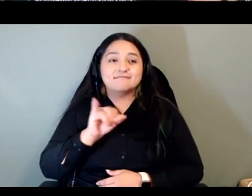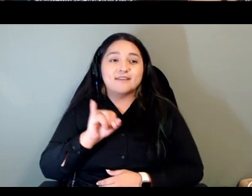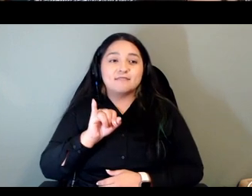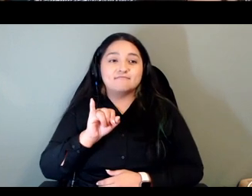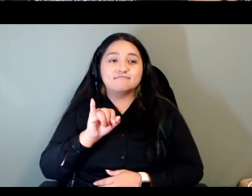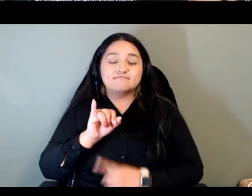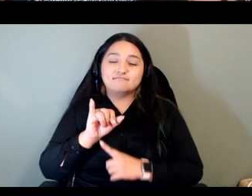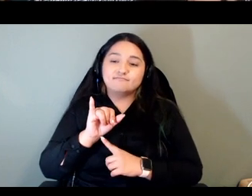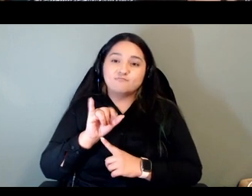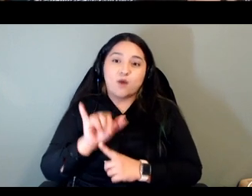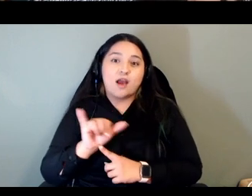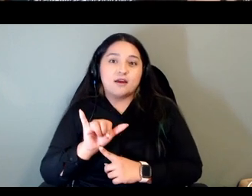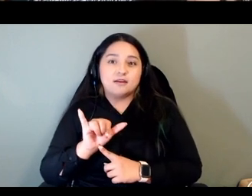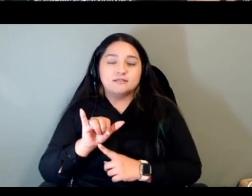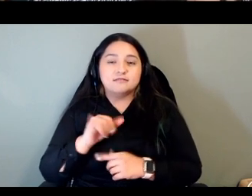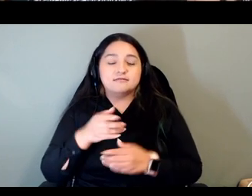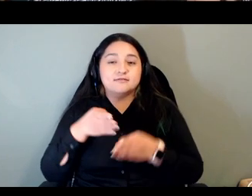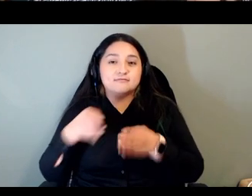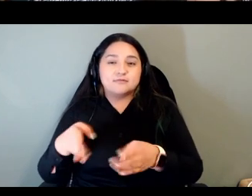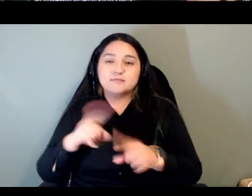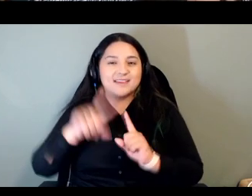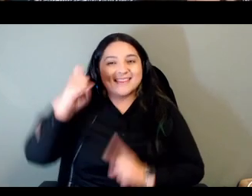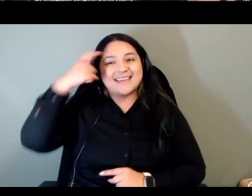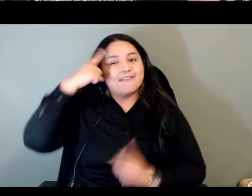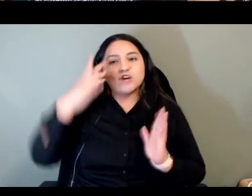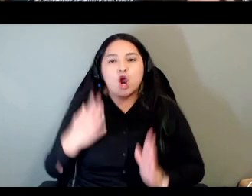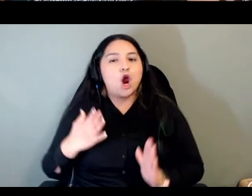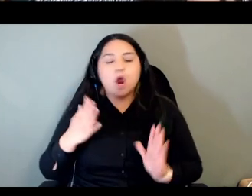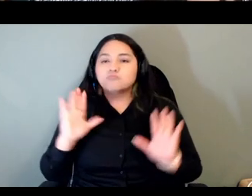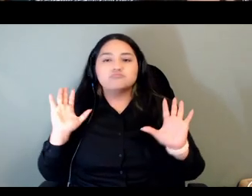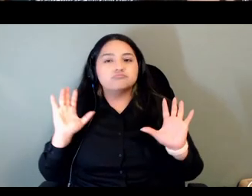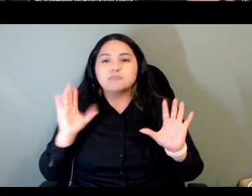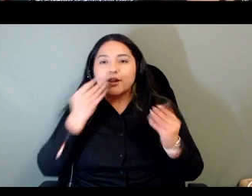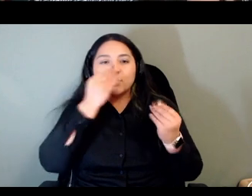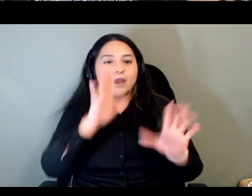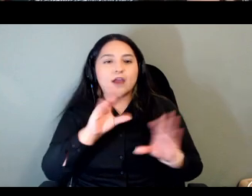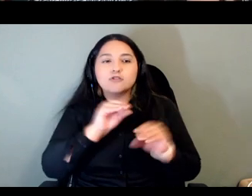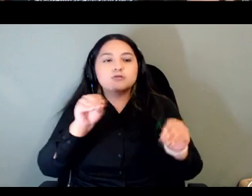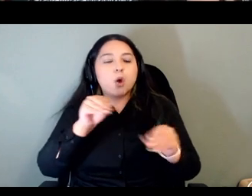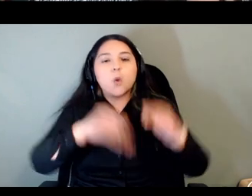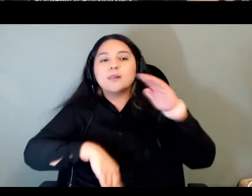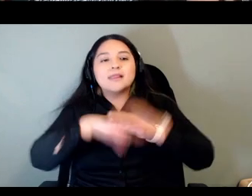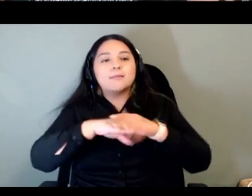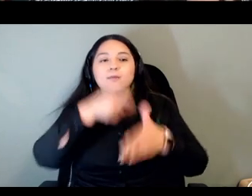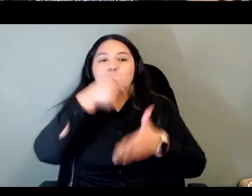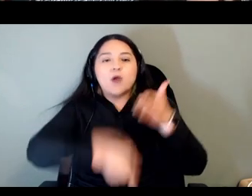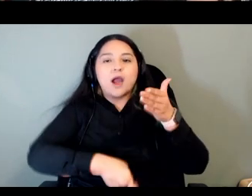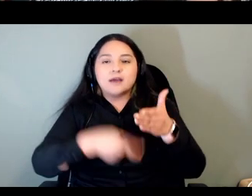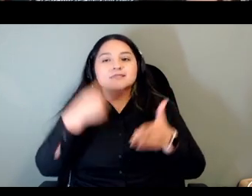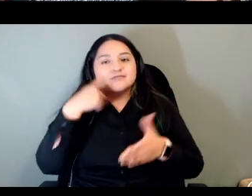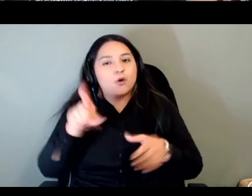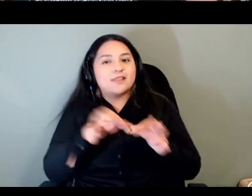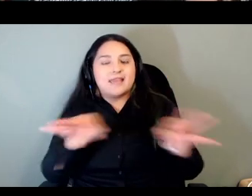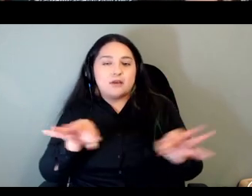he said i don't care there's no price to be put on language so it was entirely funded by tribal government